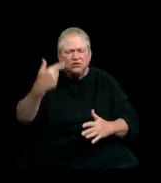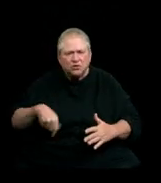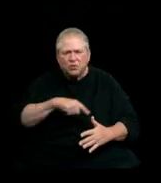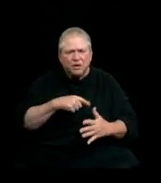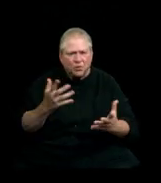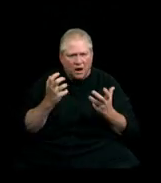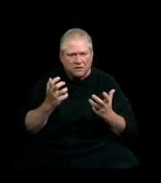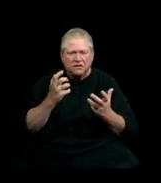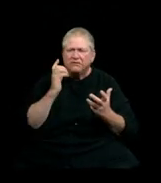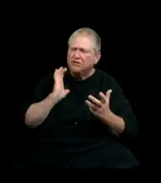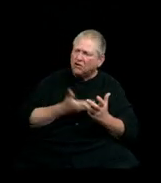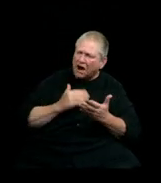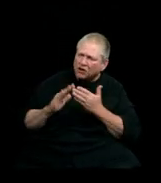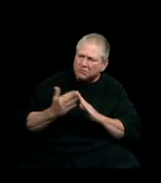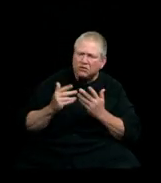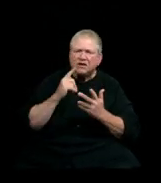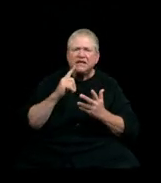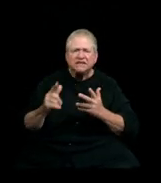for our communities and for our shared humanity.